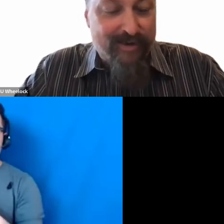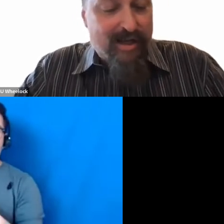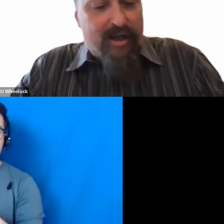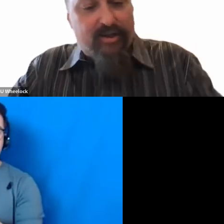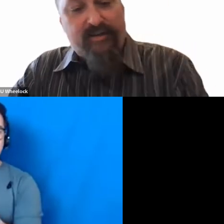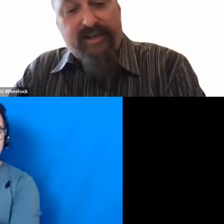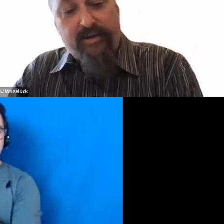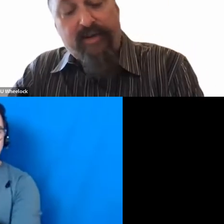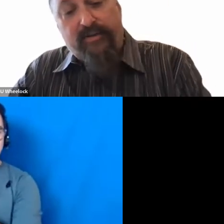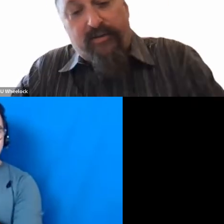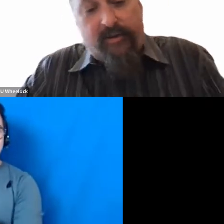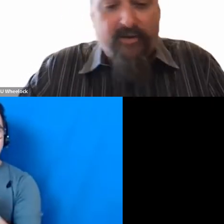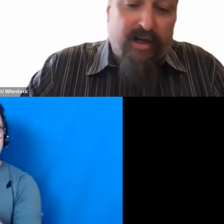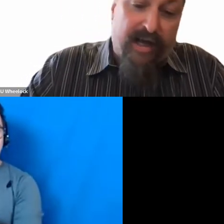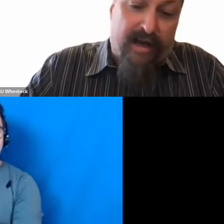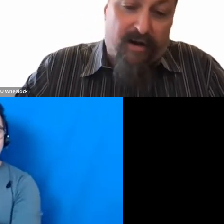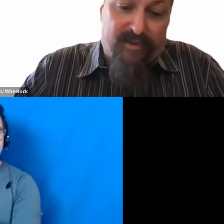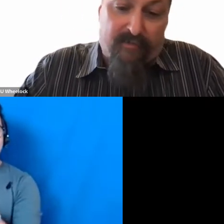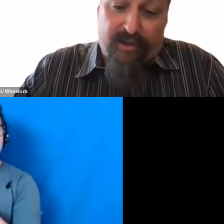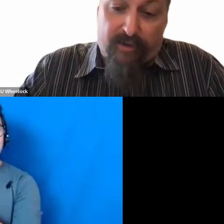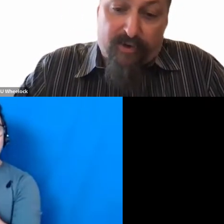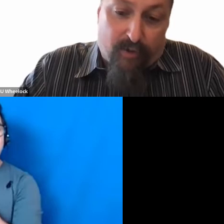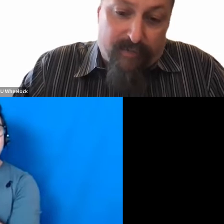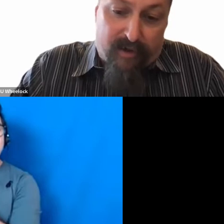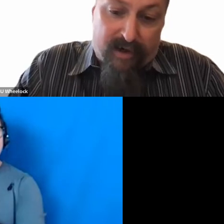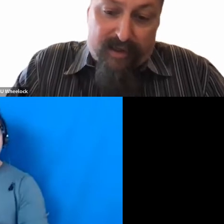She is a senior research associate at RMC Research Corp in Arlington